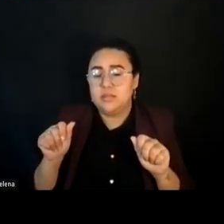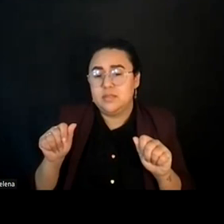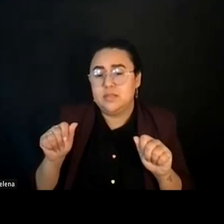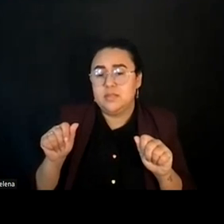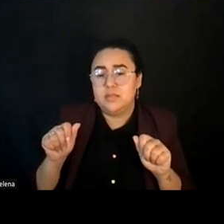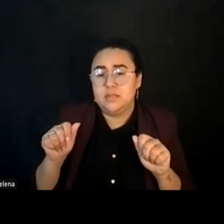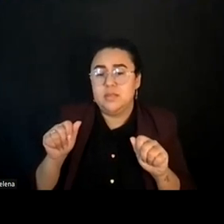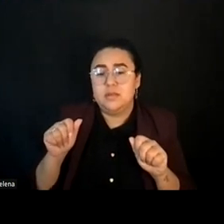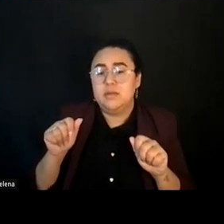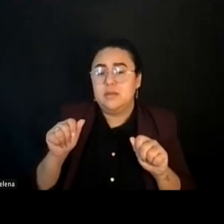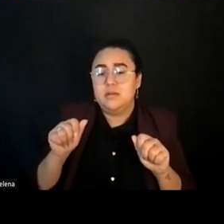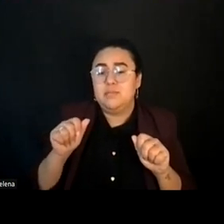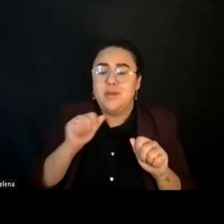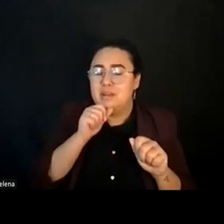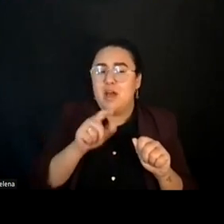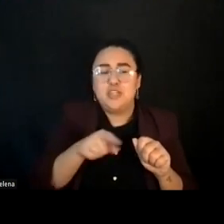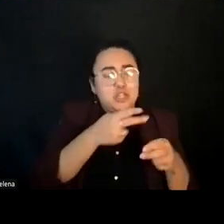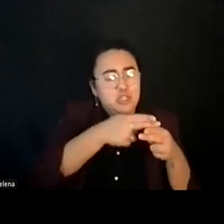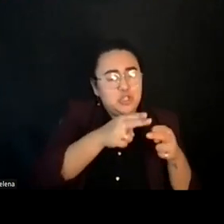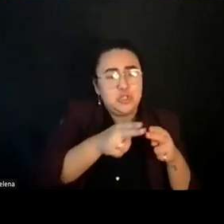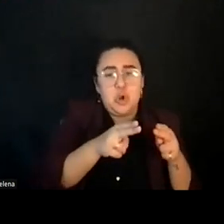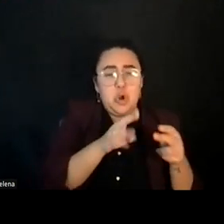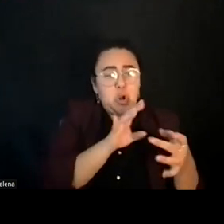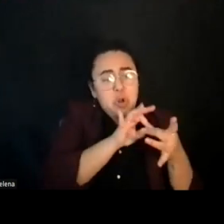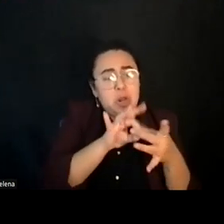with people who are already in your group, already in your family.